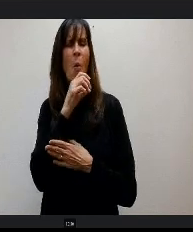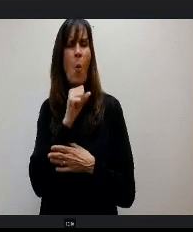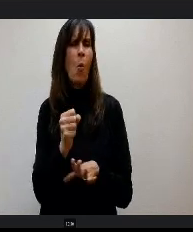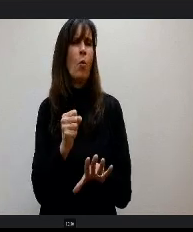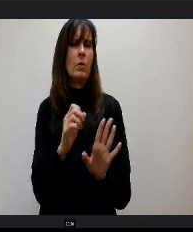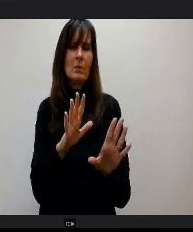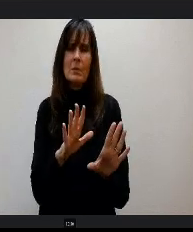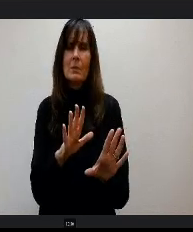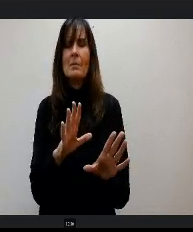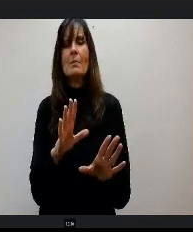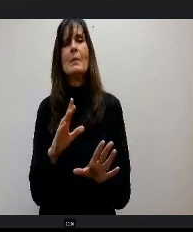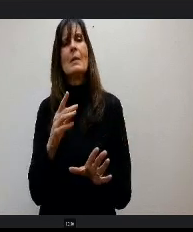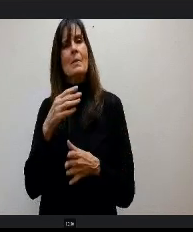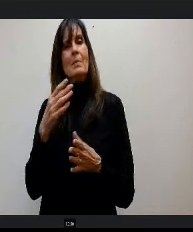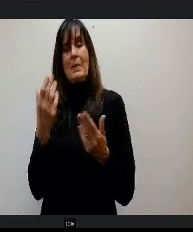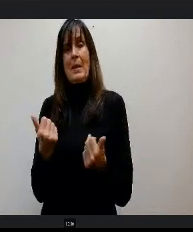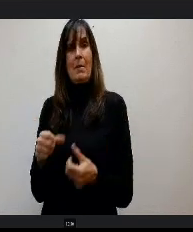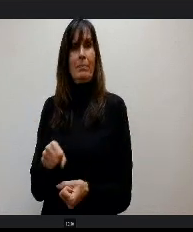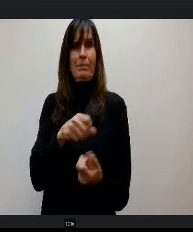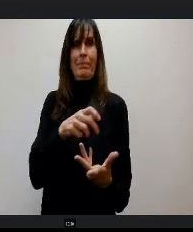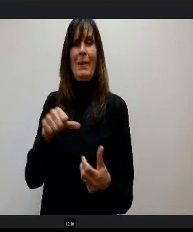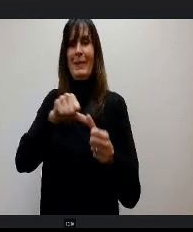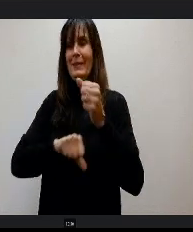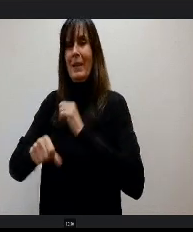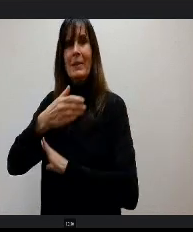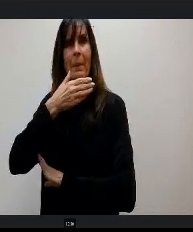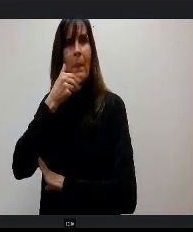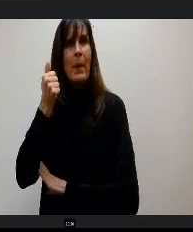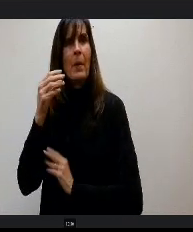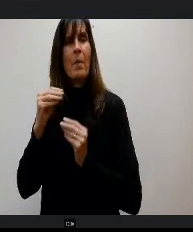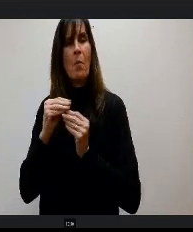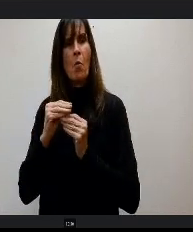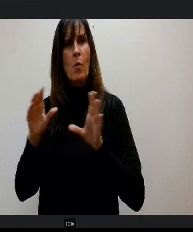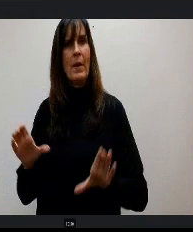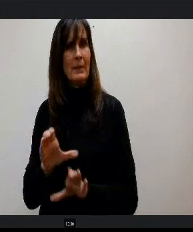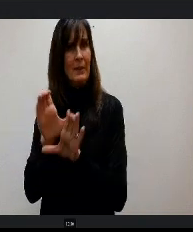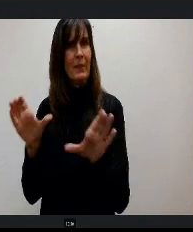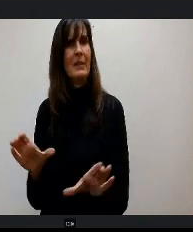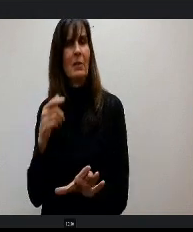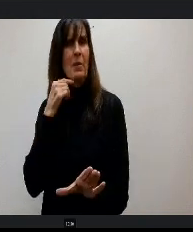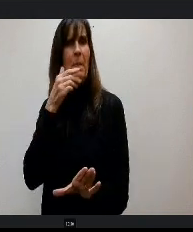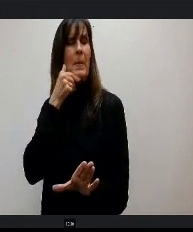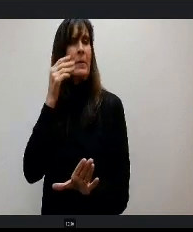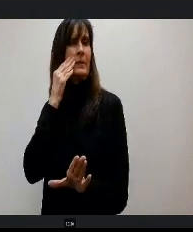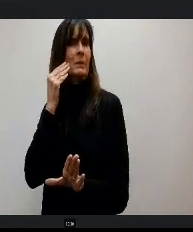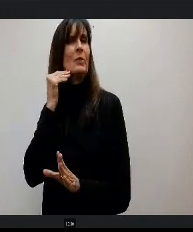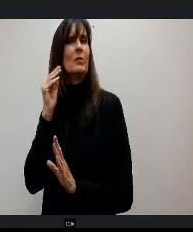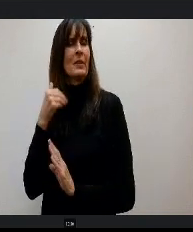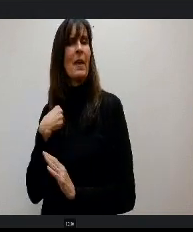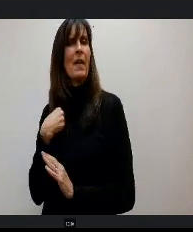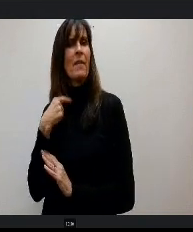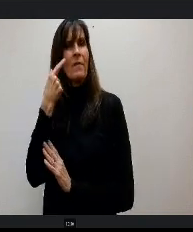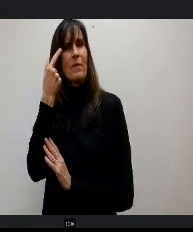k exceptional. The science is better, There is more hands on activities and so we think it's just a better experience for the